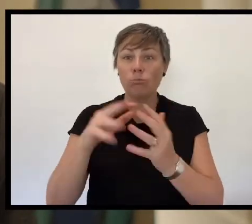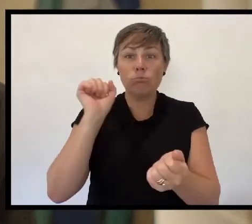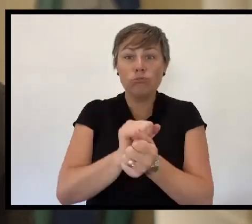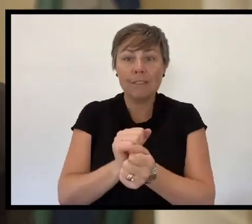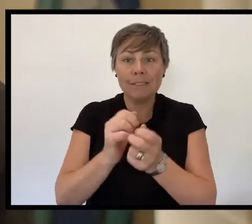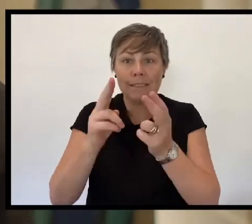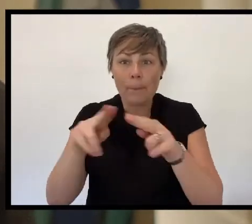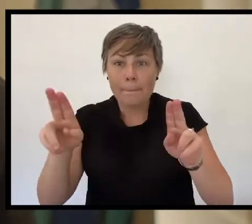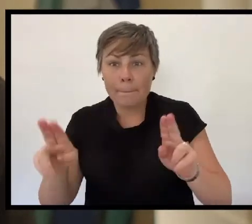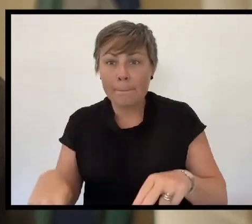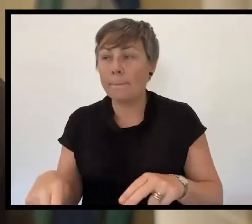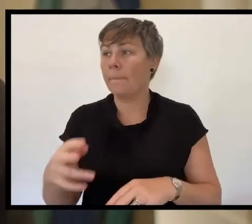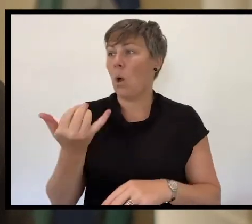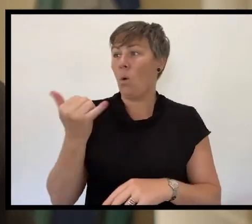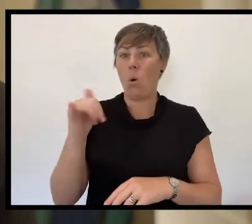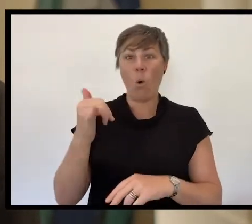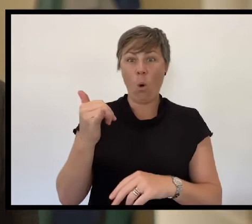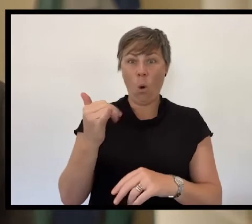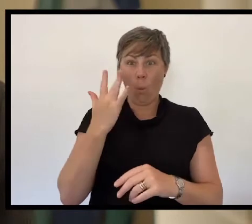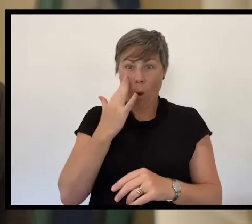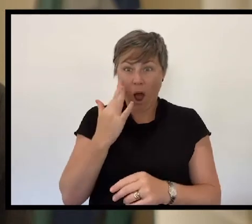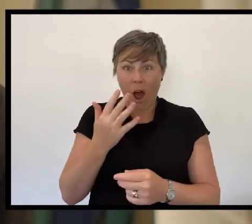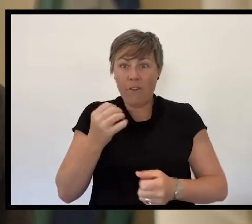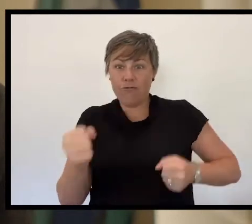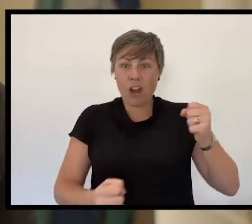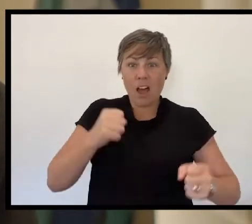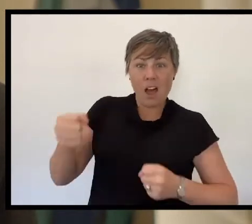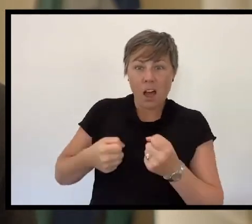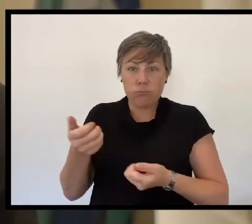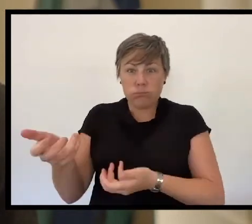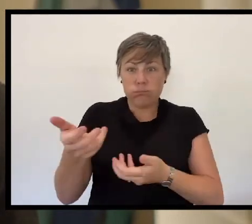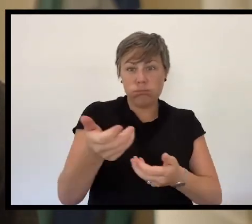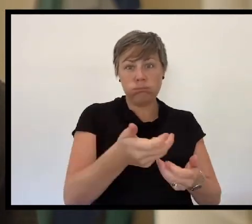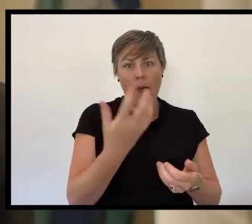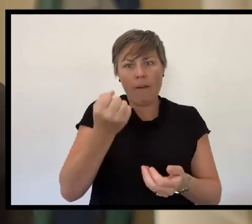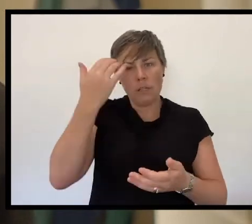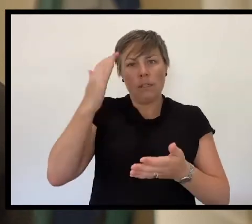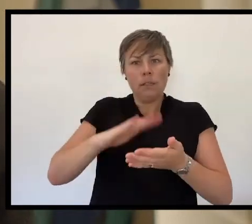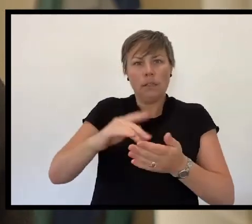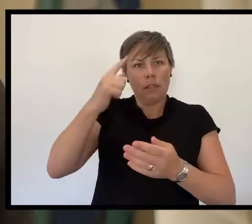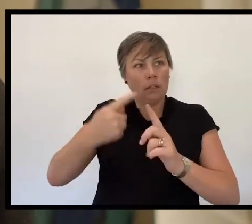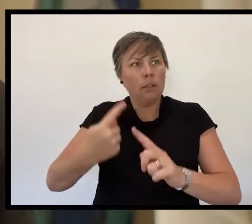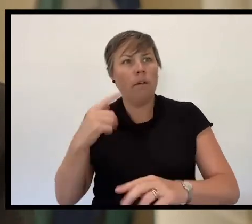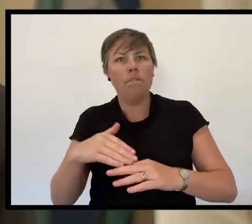Whose own birthdays or anniversaries, and the special occasions of their loved ones,